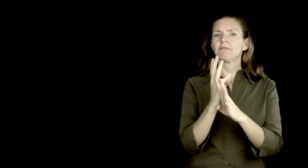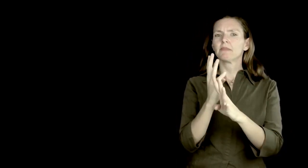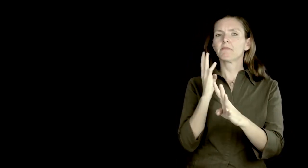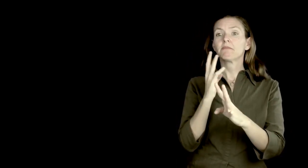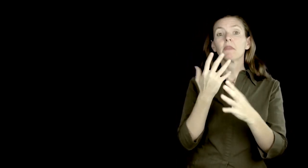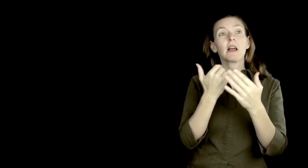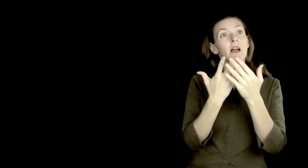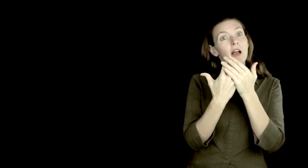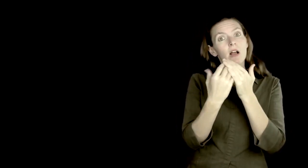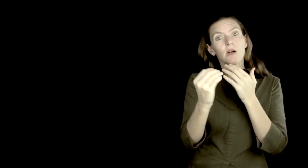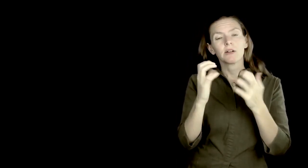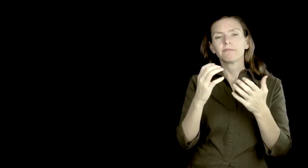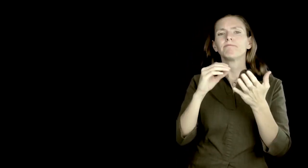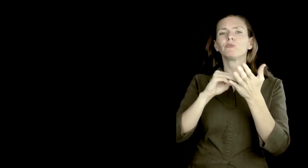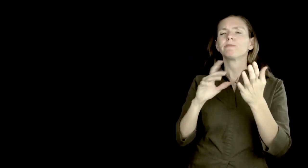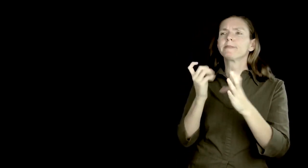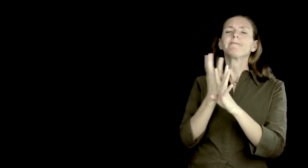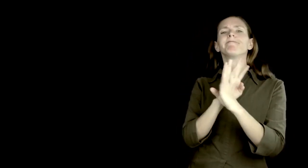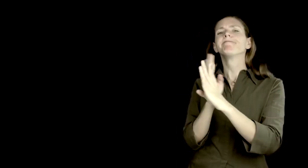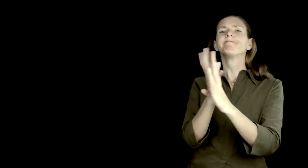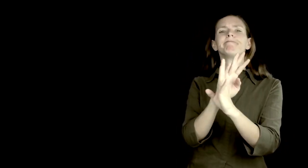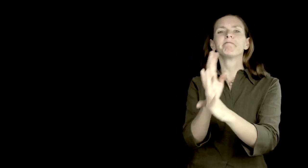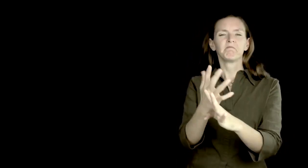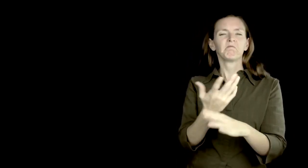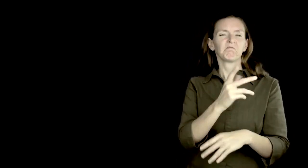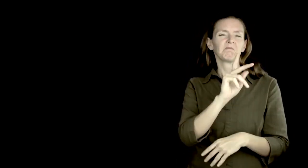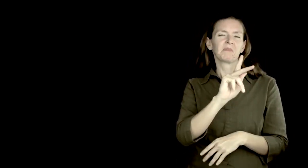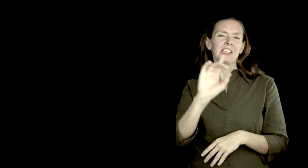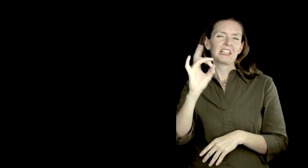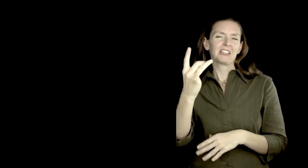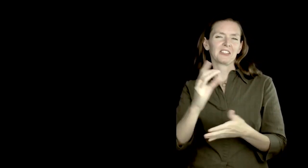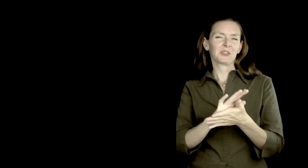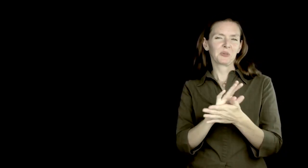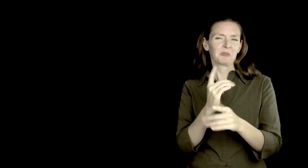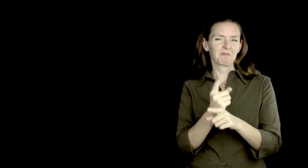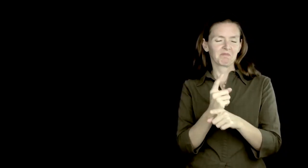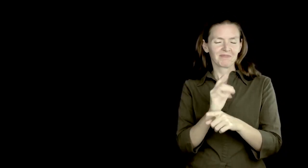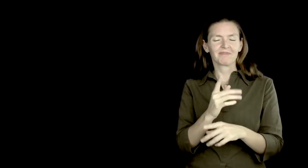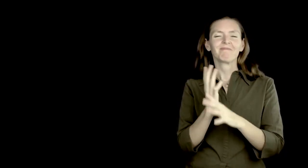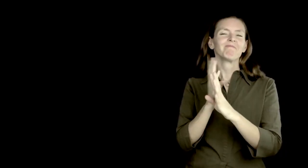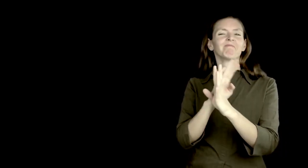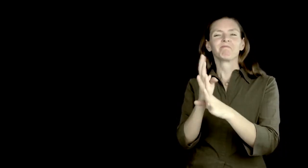One rule was when students transitioned from a building to another building, they would need to walk in a straight line, typical of a K-8th school.